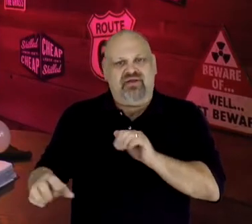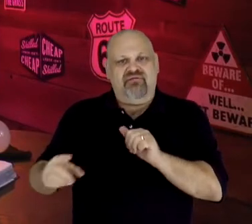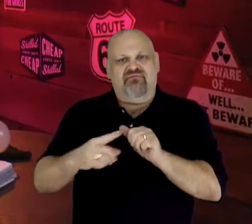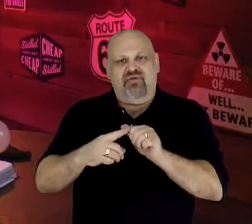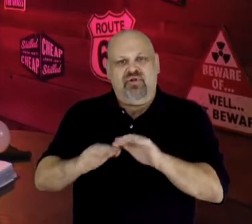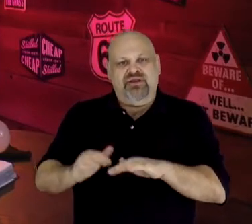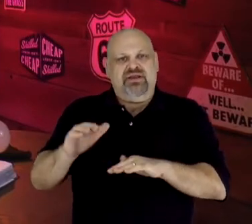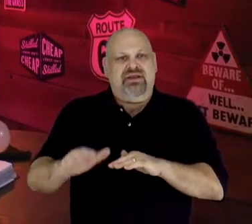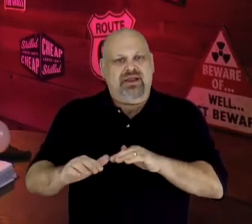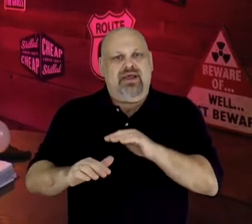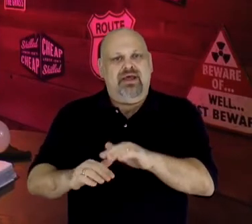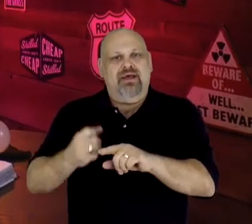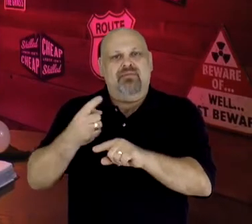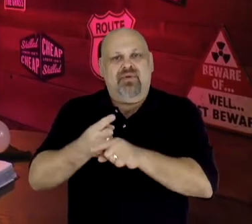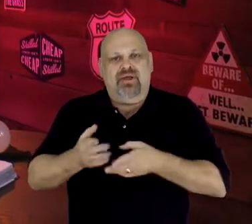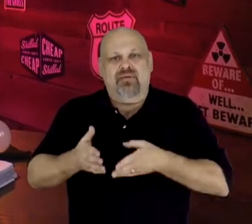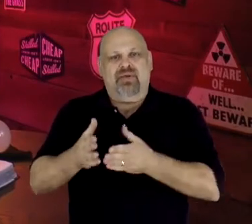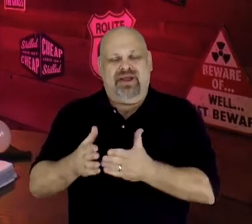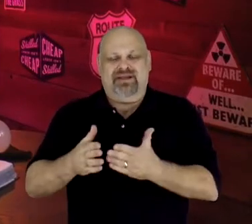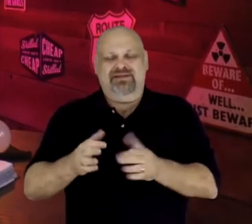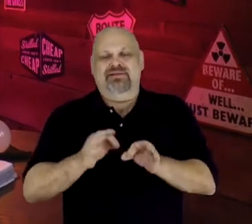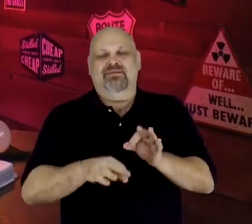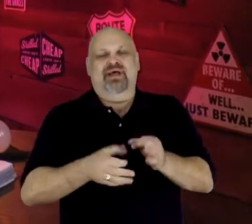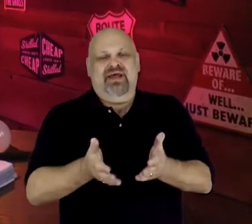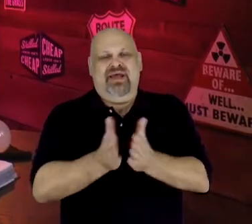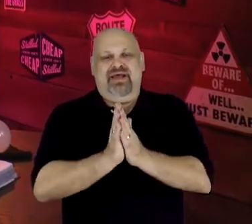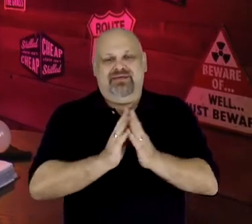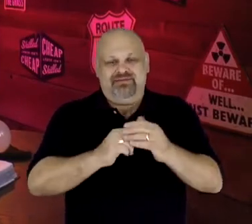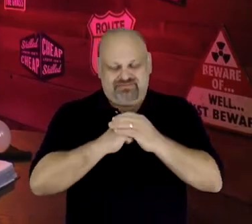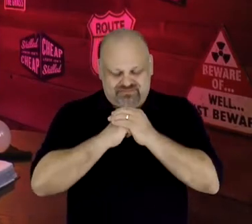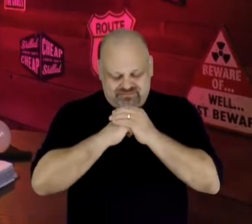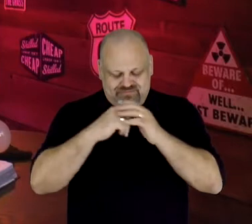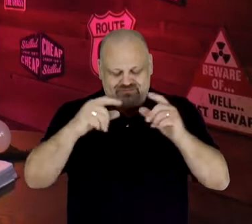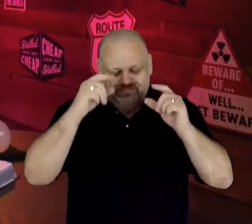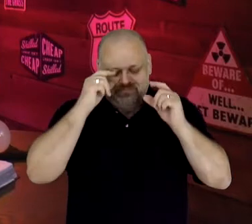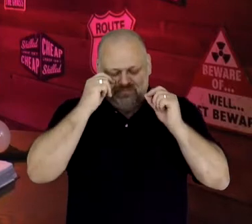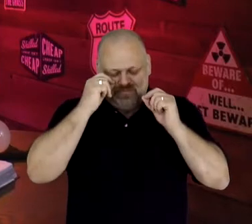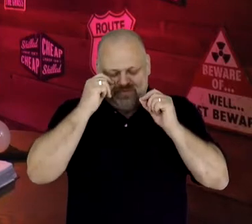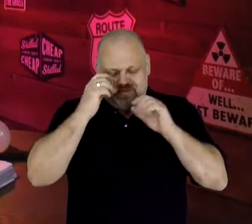in the right direction, then I'd simply ask that you bow your head, close your eyes, and repeat this